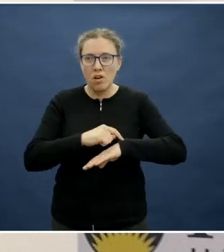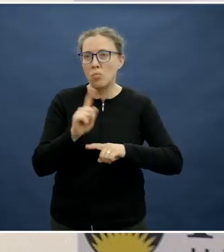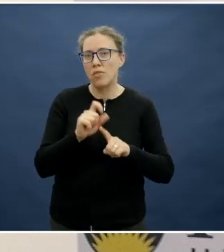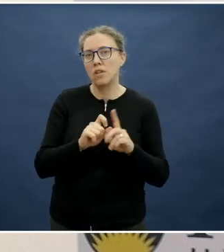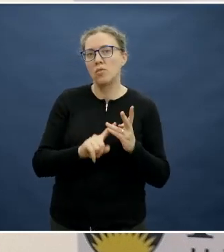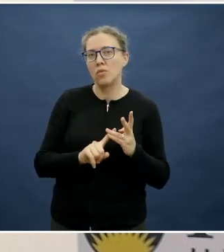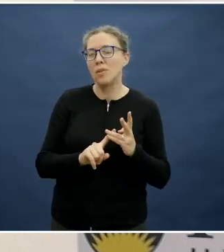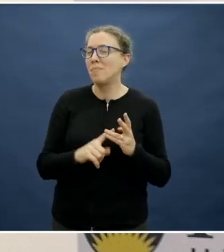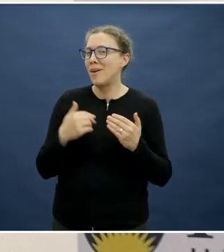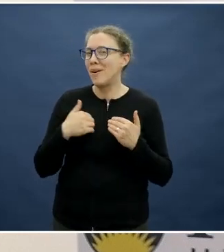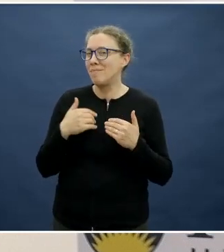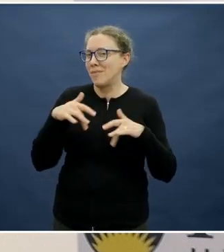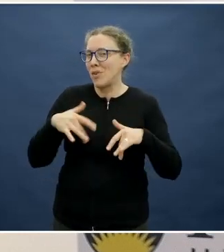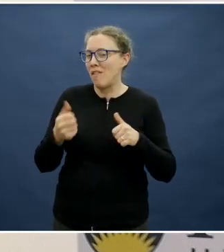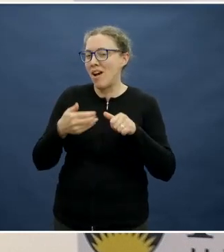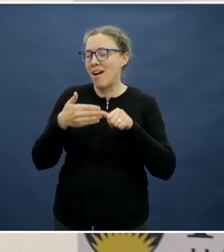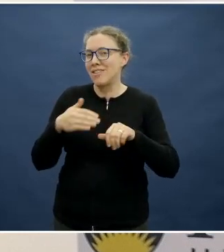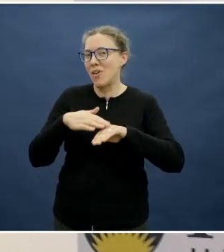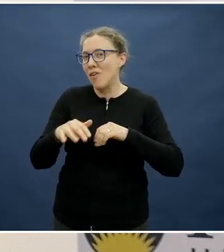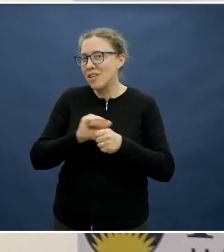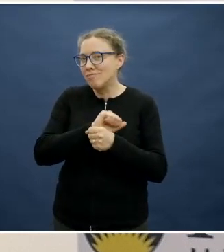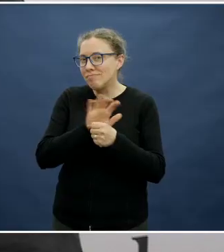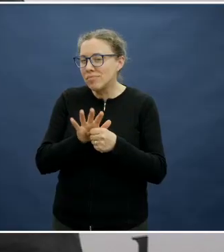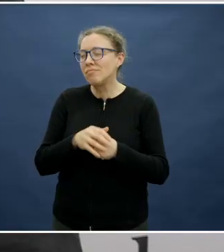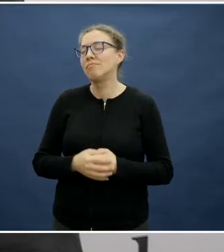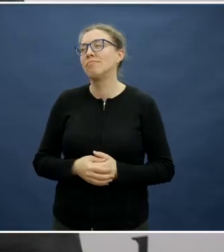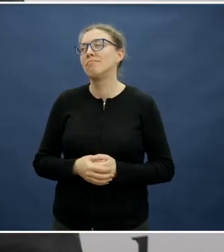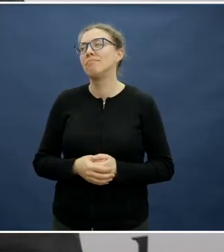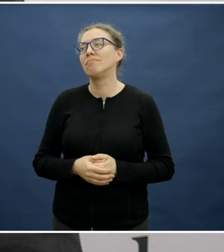I don't know if you are across anything? It's a great question.